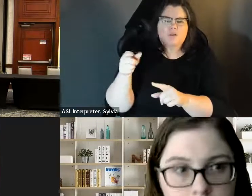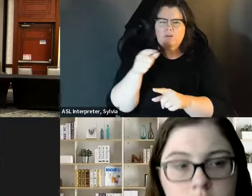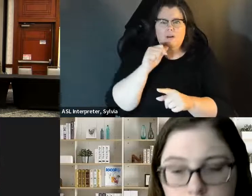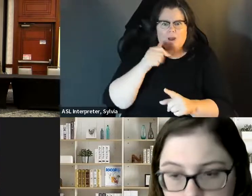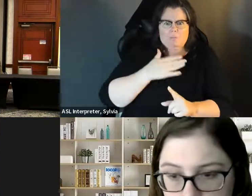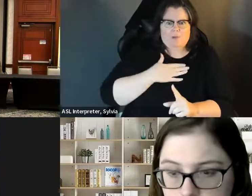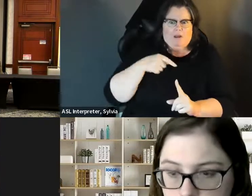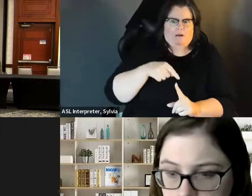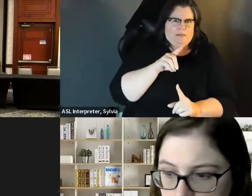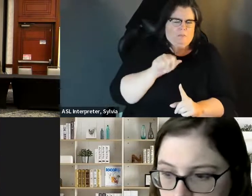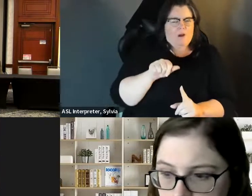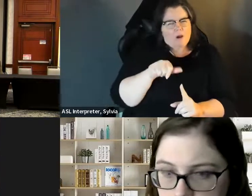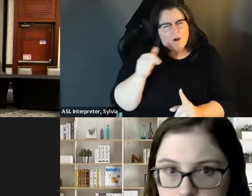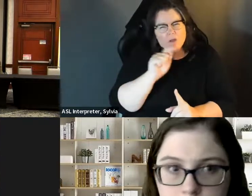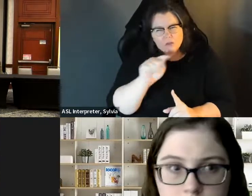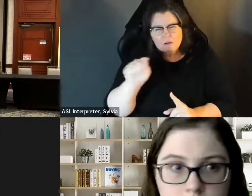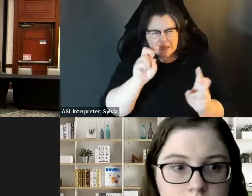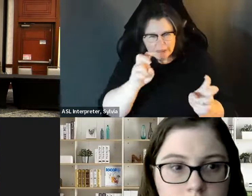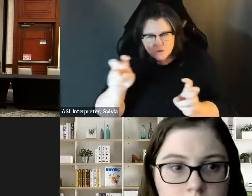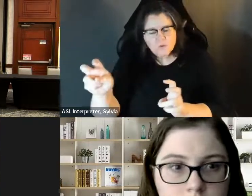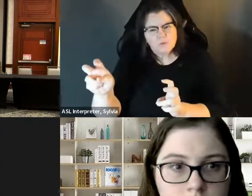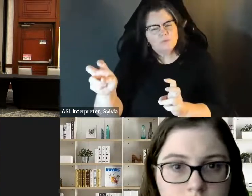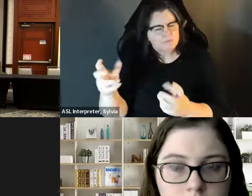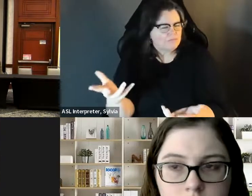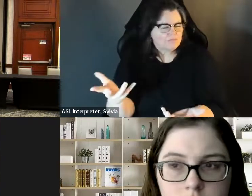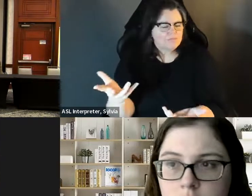issues they would be talking about. And I think if you can be well-versed in the other community issues or the other issues within whatever you're trying to get. other issues within whatever position you're trying to get,